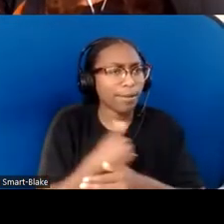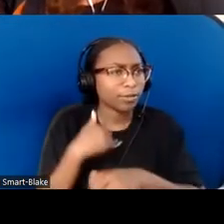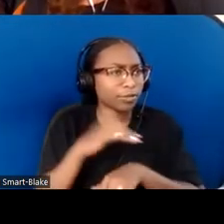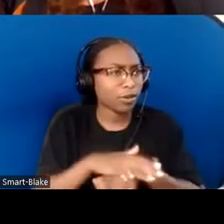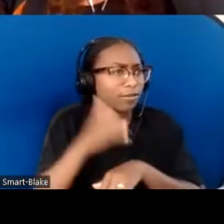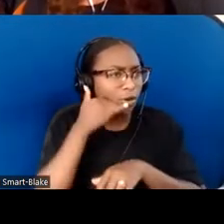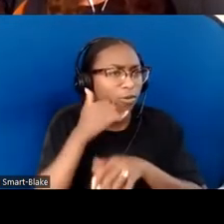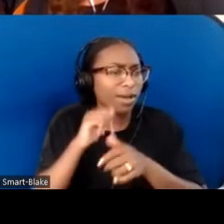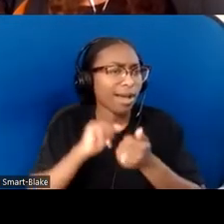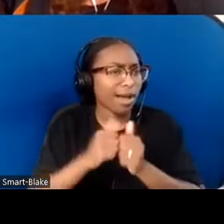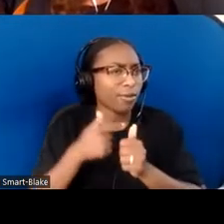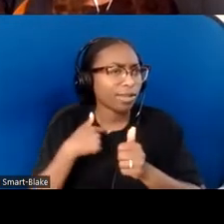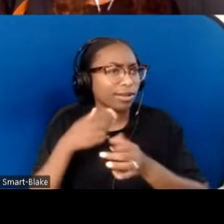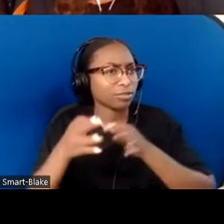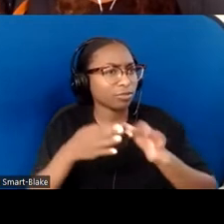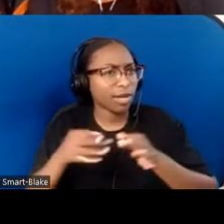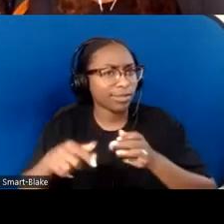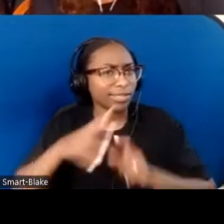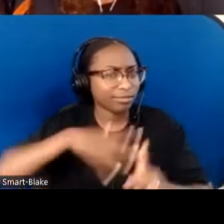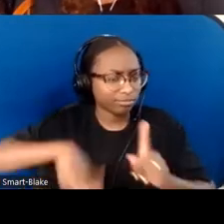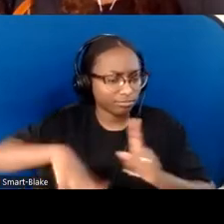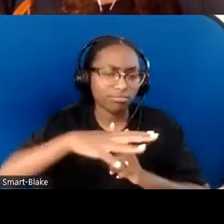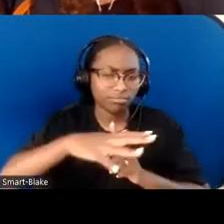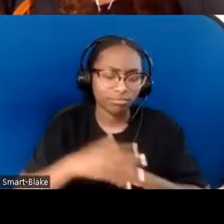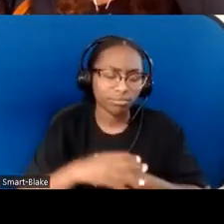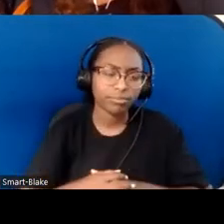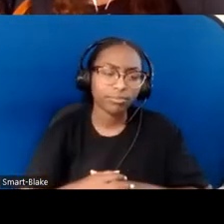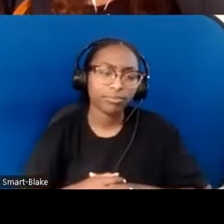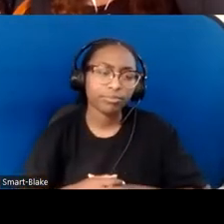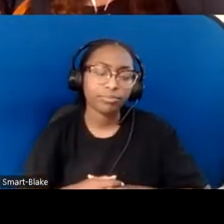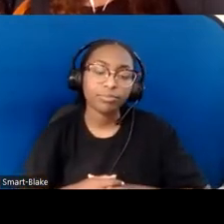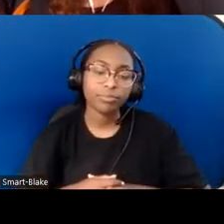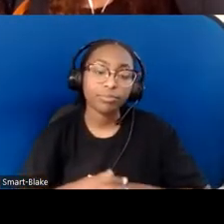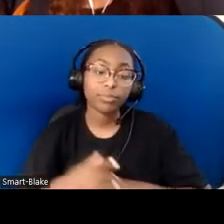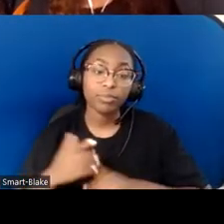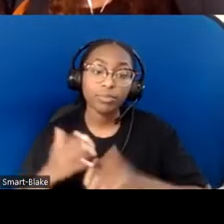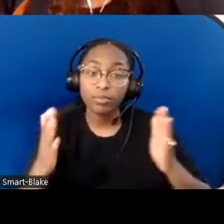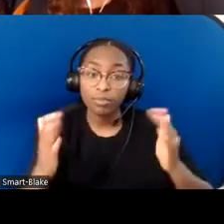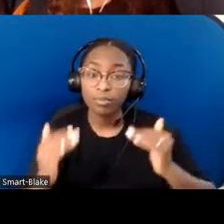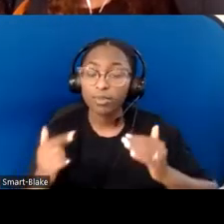I'm offering what I call the Ableism Toolkit as something that could be done over a series of weeks